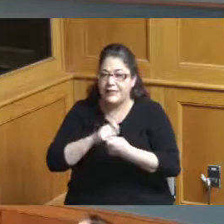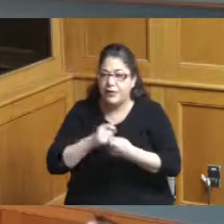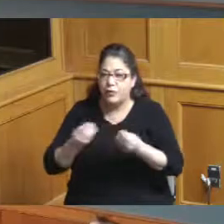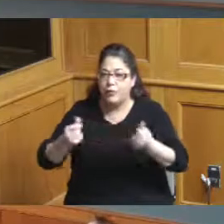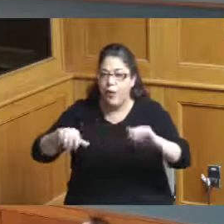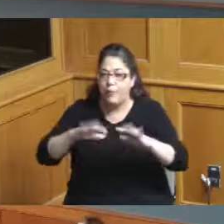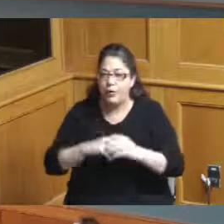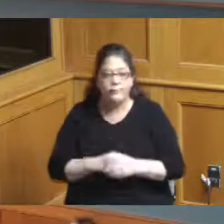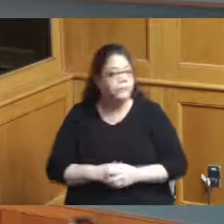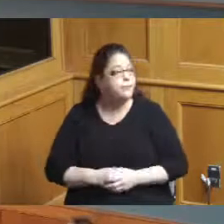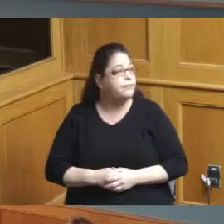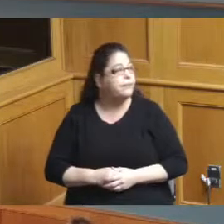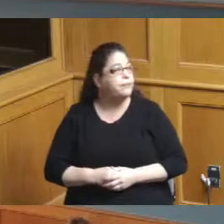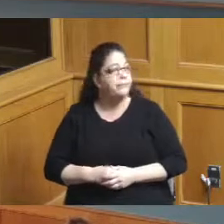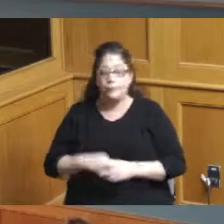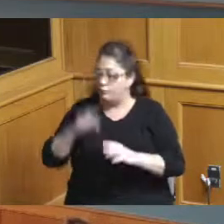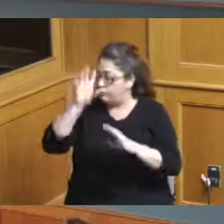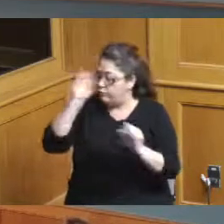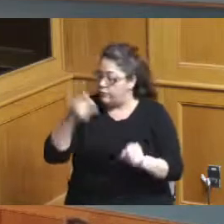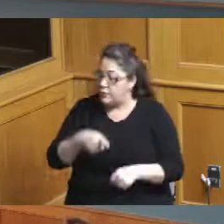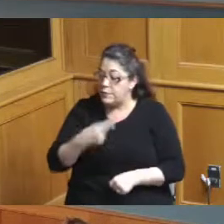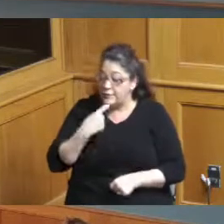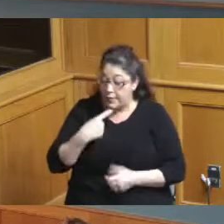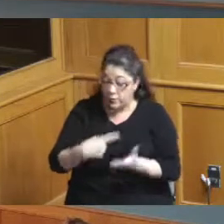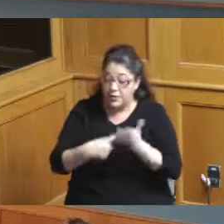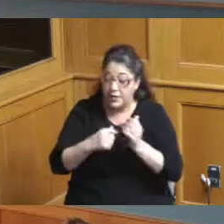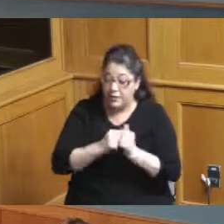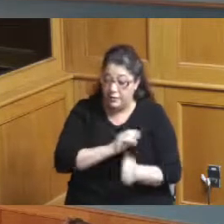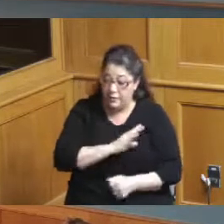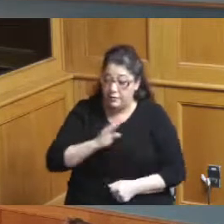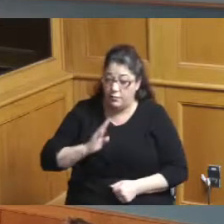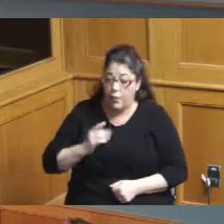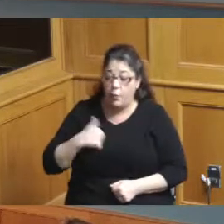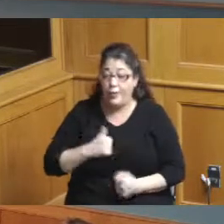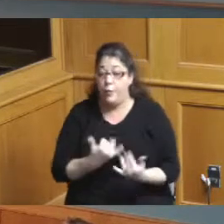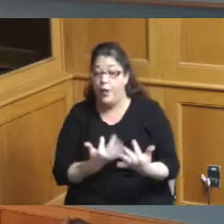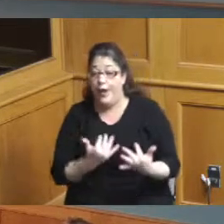know you had discussed that with all of the Board and we were waiting to see what action was going